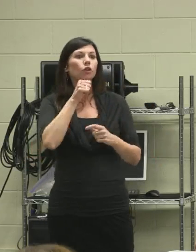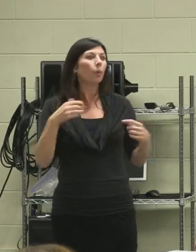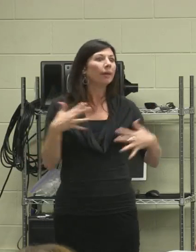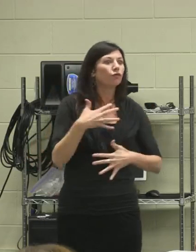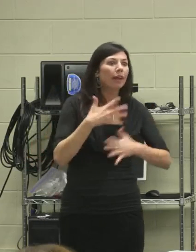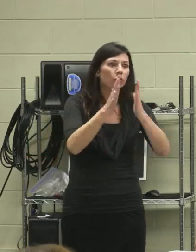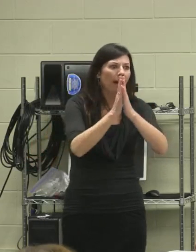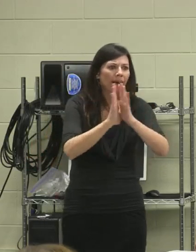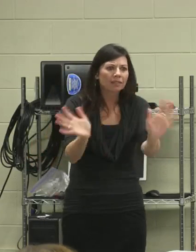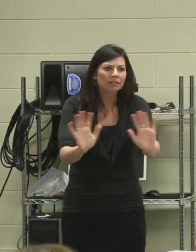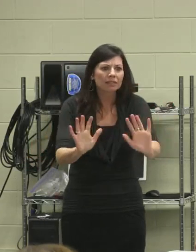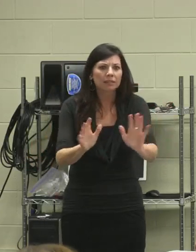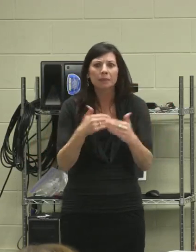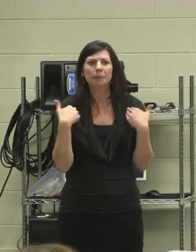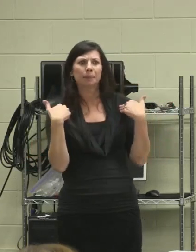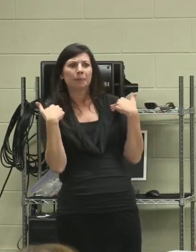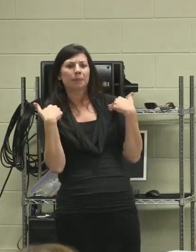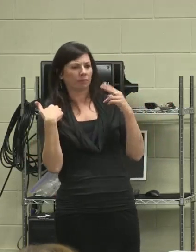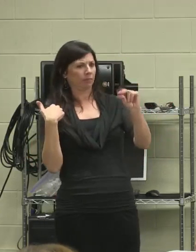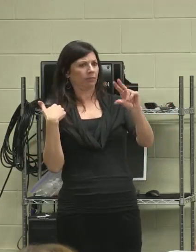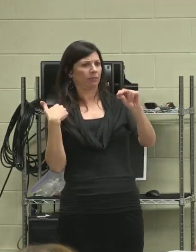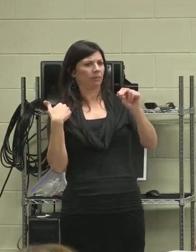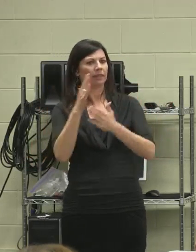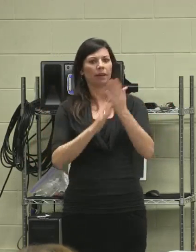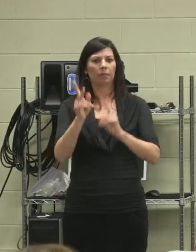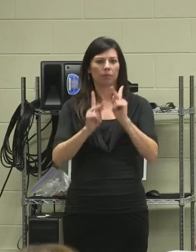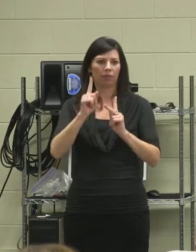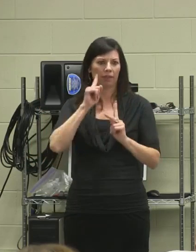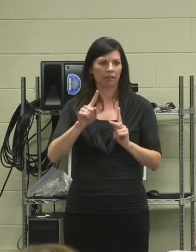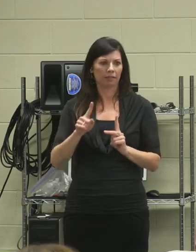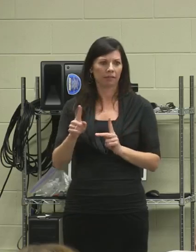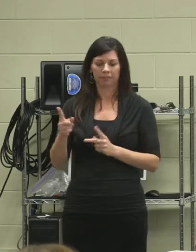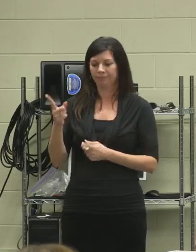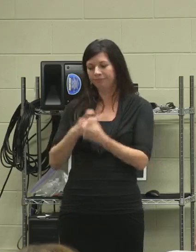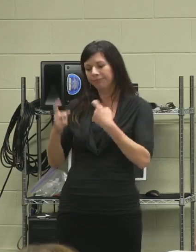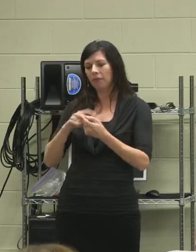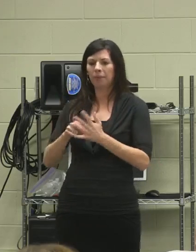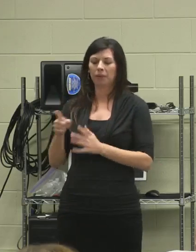because some people think of questions as kind of being weakness, but to me,